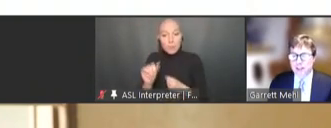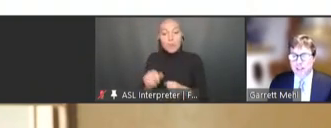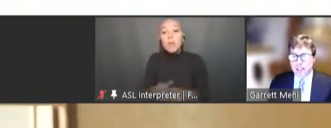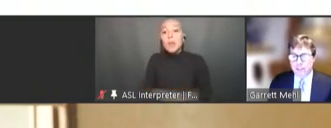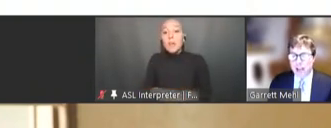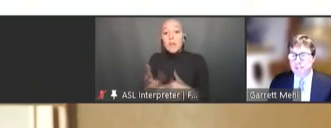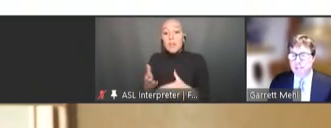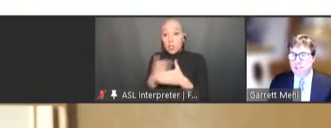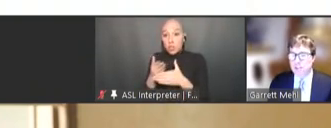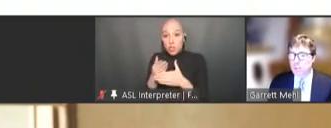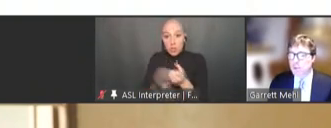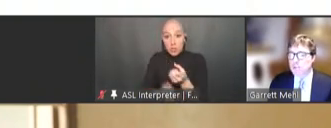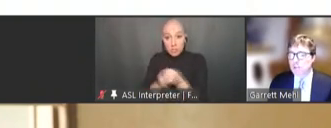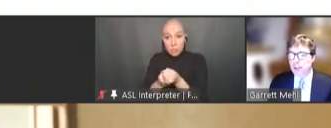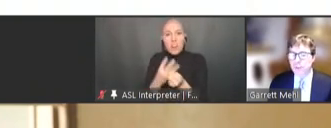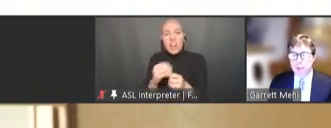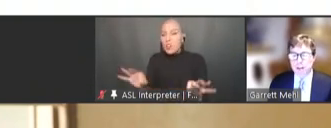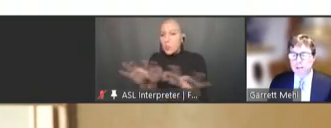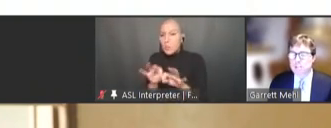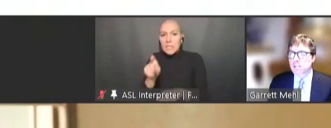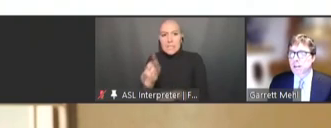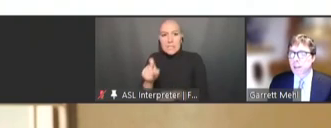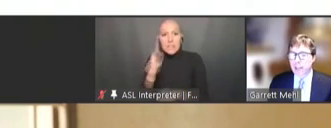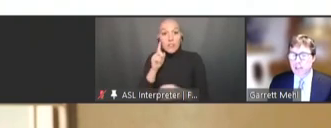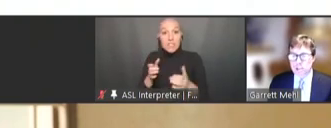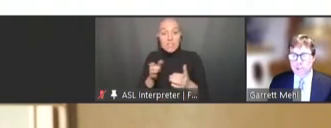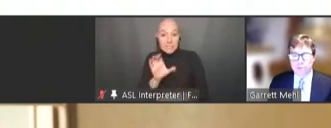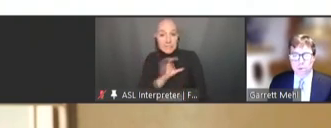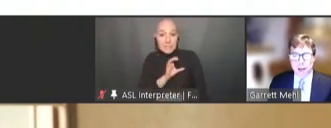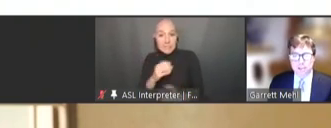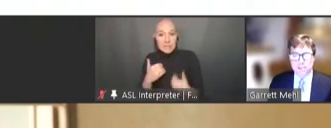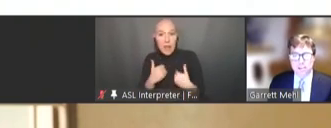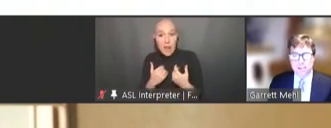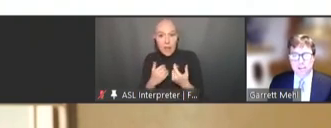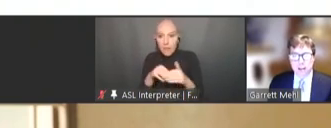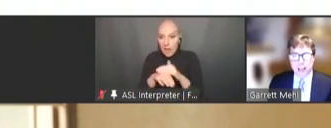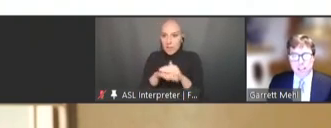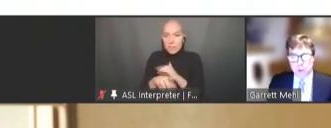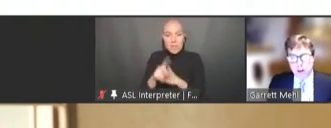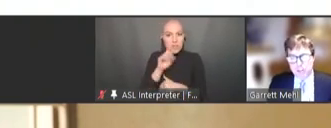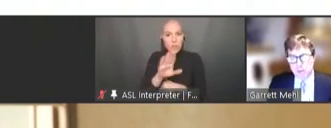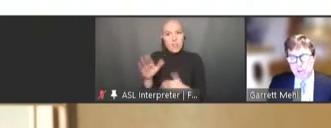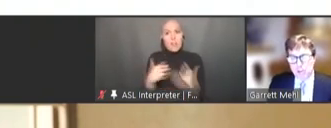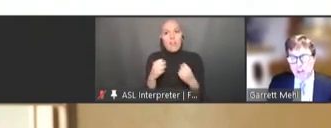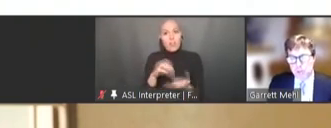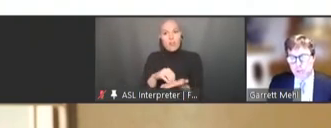to have access to their personal health records in digital formats. As part of WHO's contribution